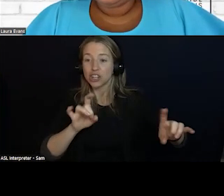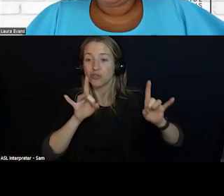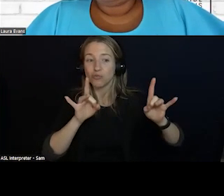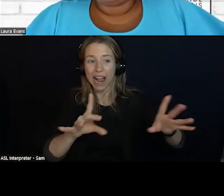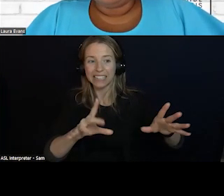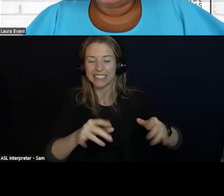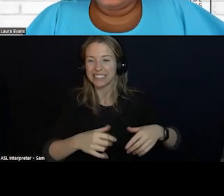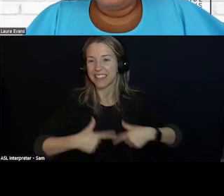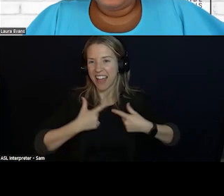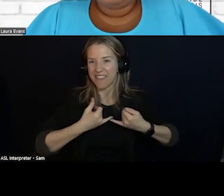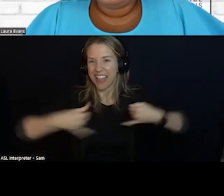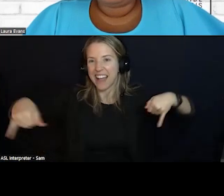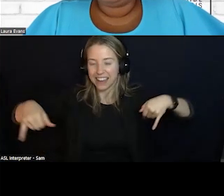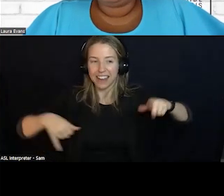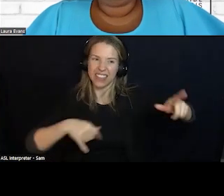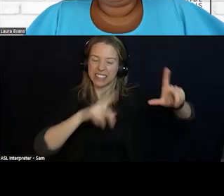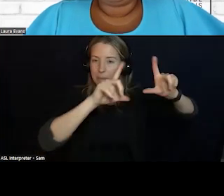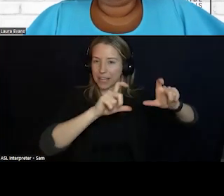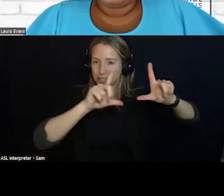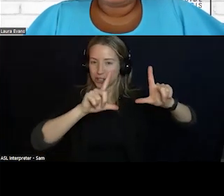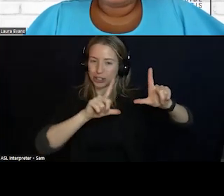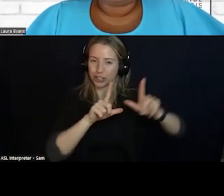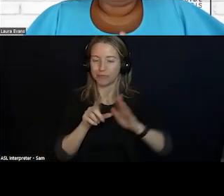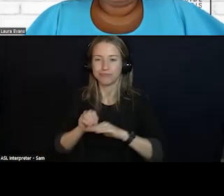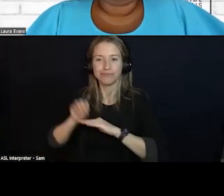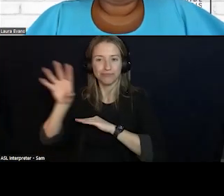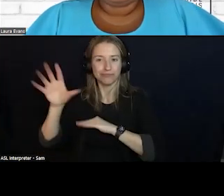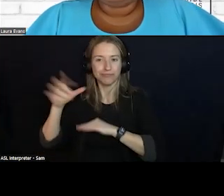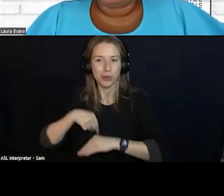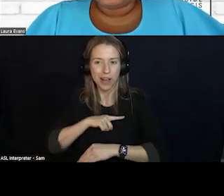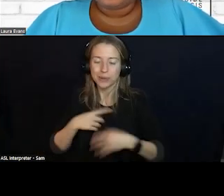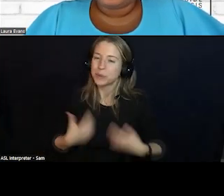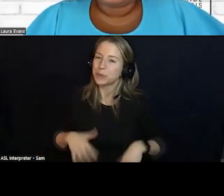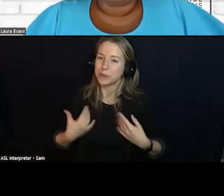WE WOULD LOVE TO SEE IMAGES OF THIS. PLEASE EMAIL KAREN